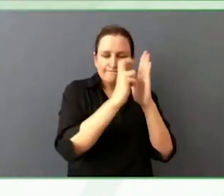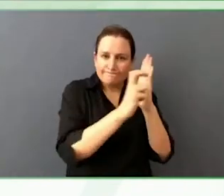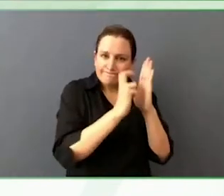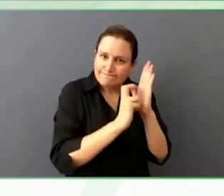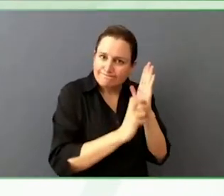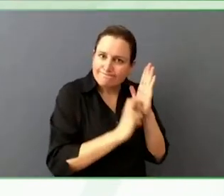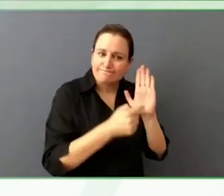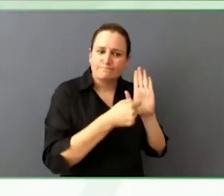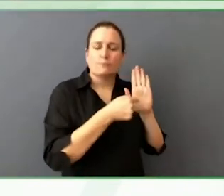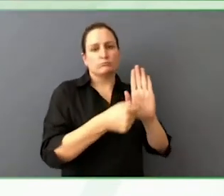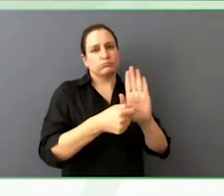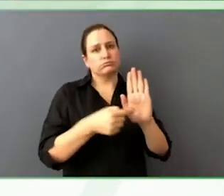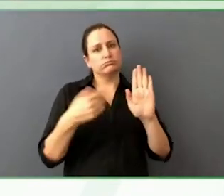At a conference like this I imagine people are somewhat familiar with this.